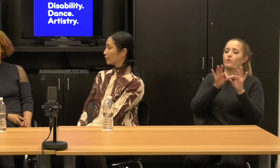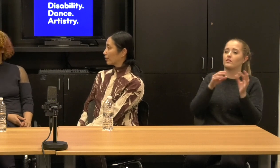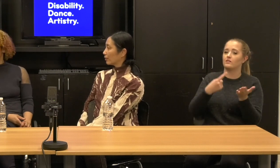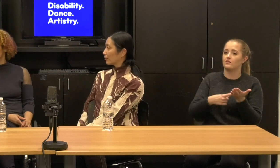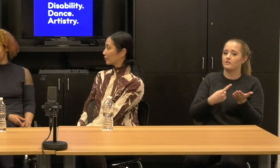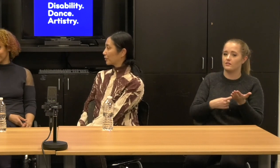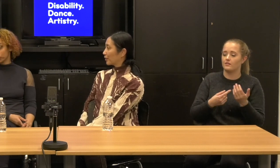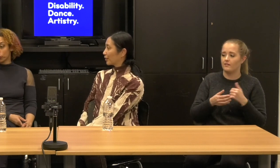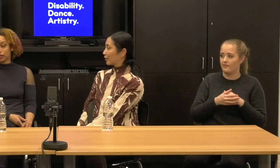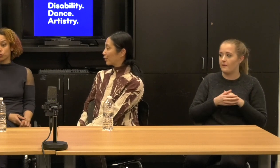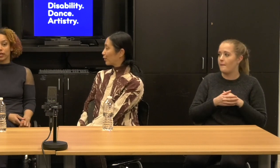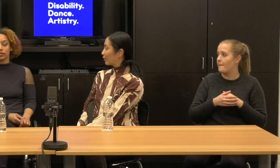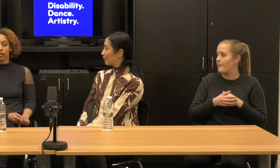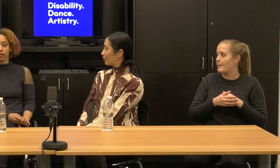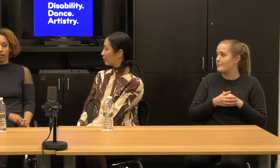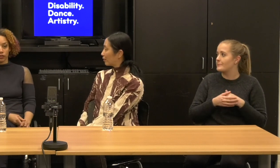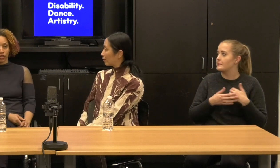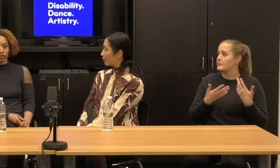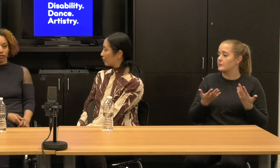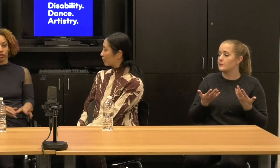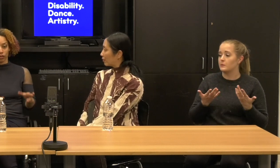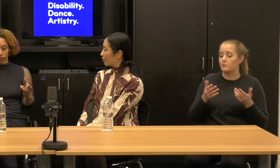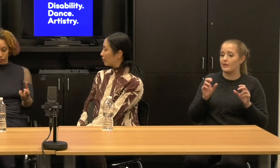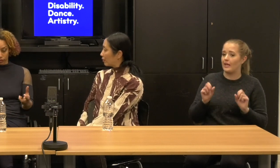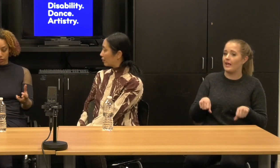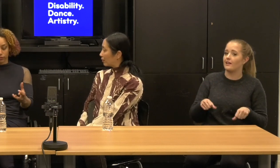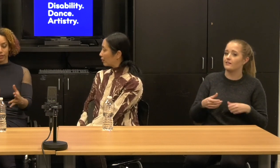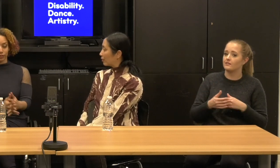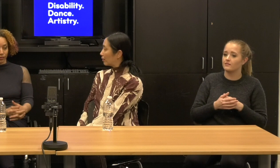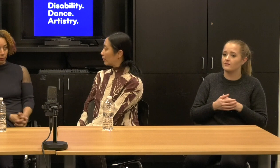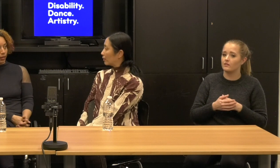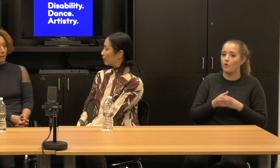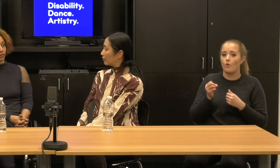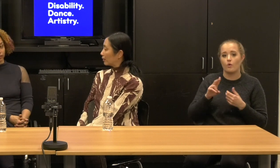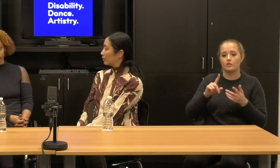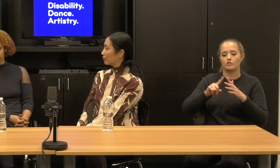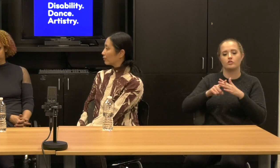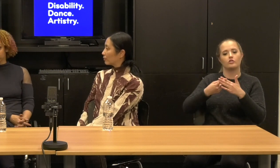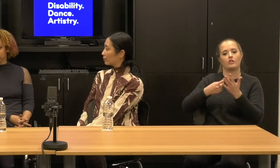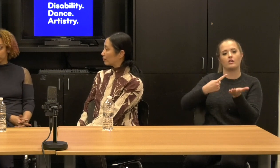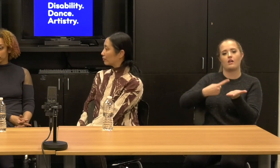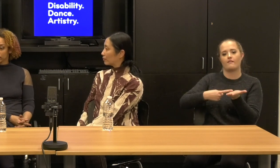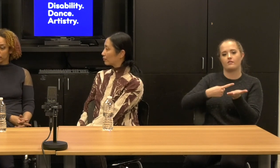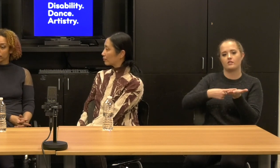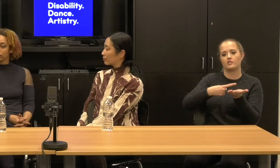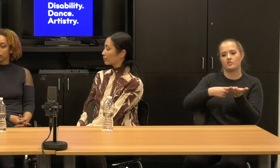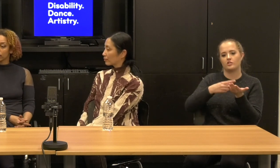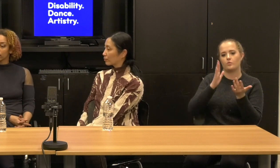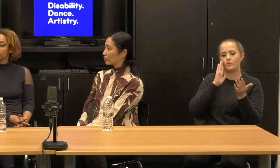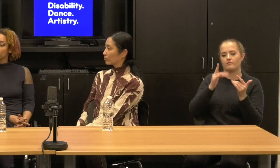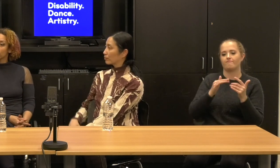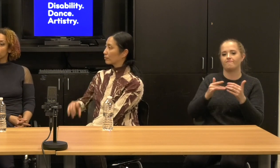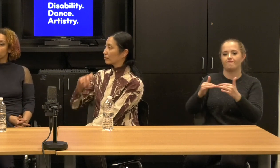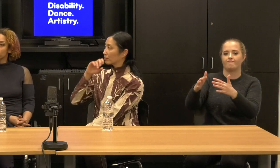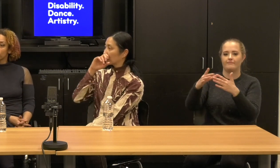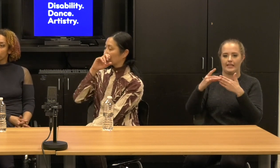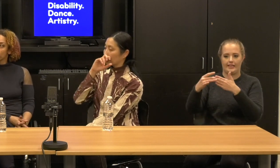I can do that or at least we can start the conversation. Hopefully that will happen. Yeah, yeah. Yeah.